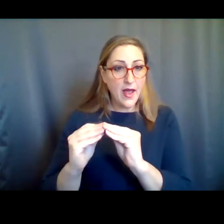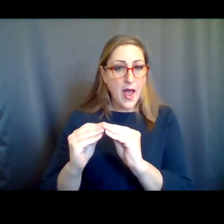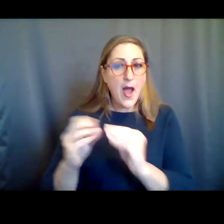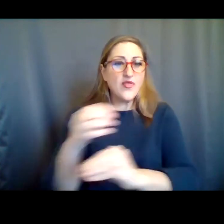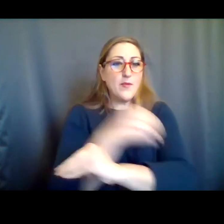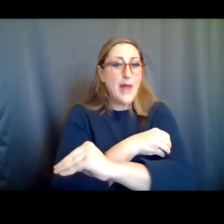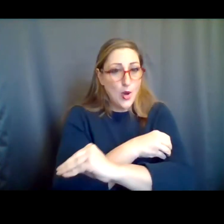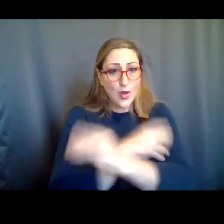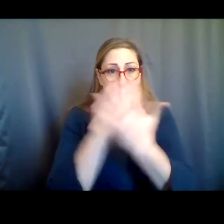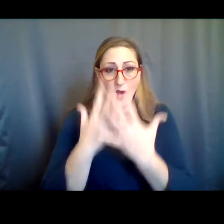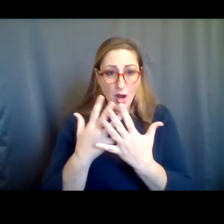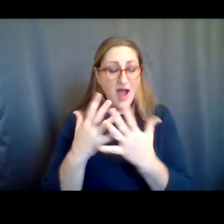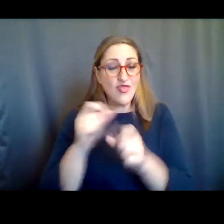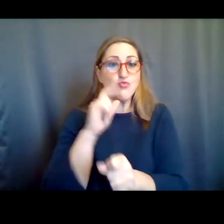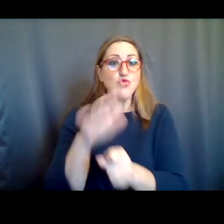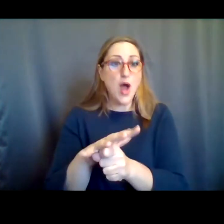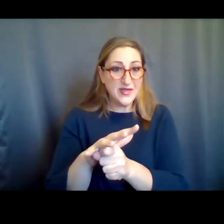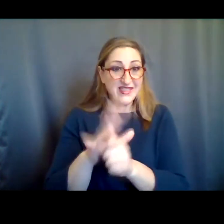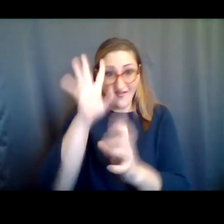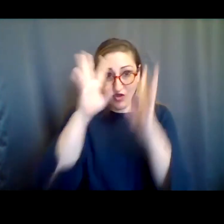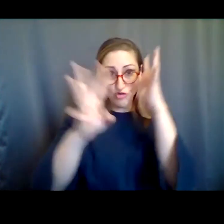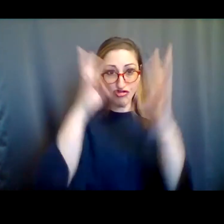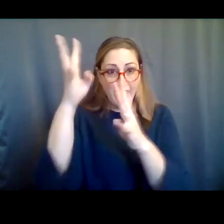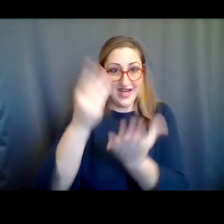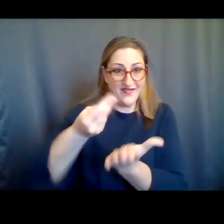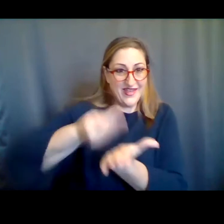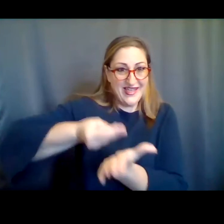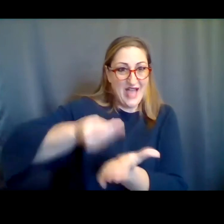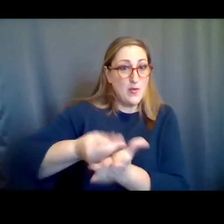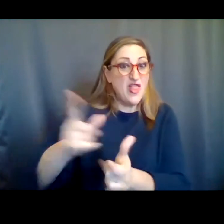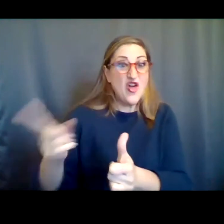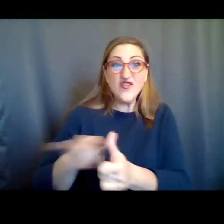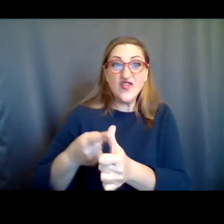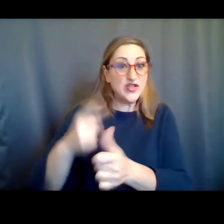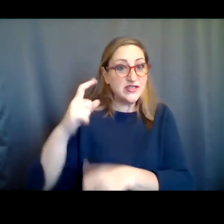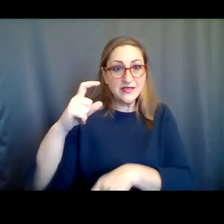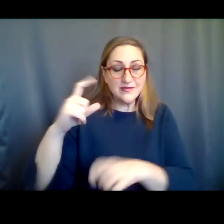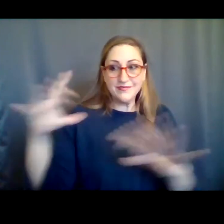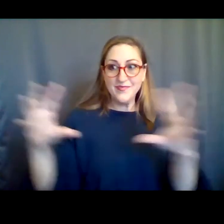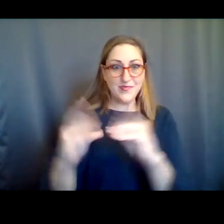peril and the promise of the creative economy. It was really the first hearing of its kind and it's really